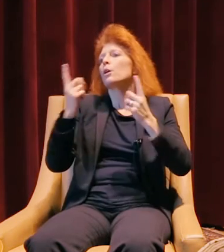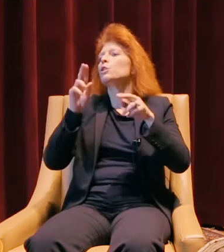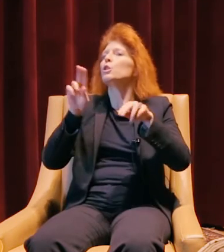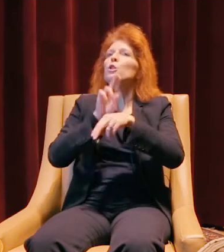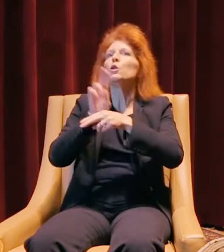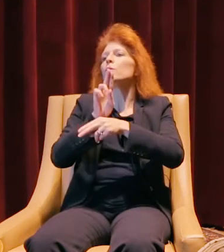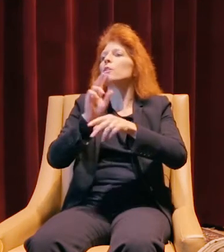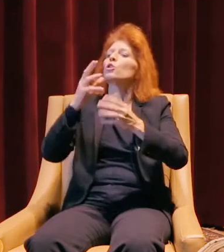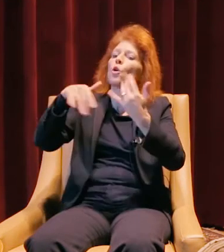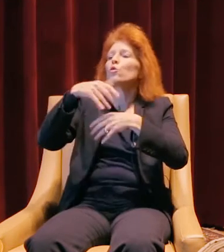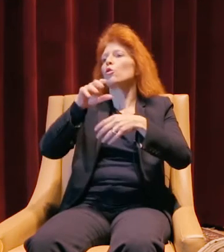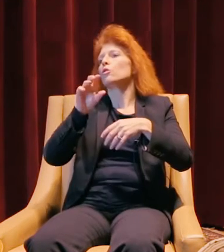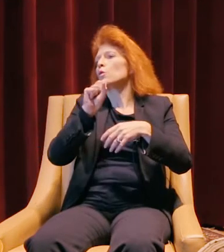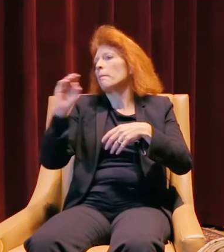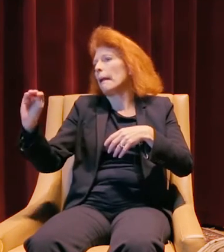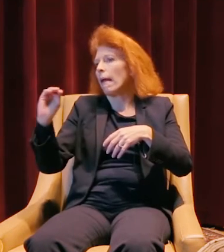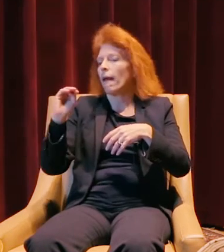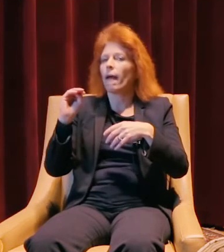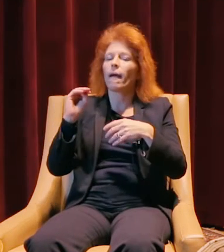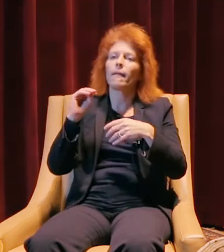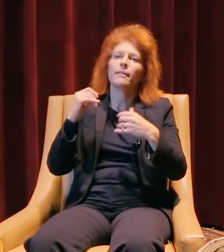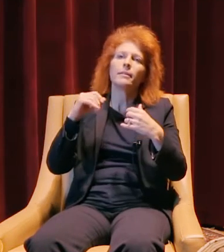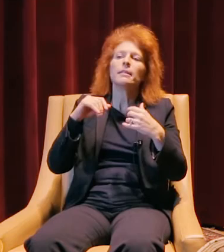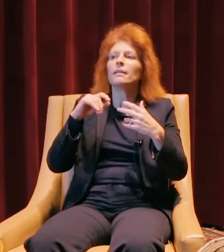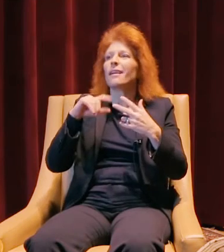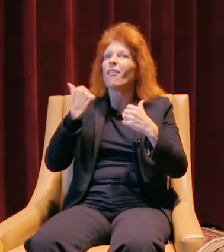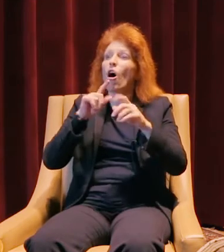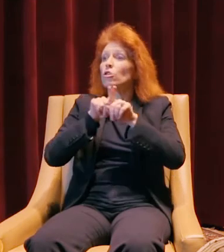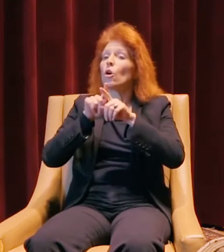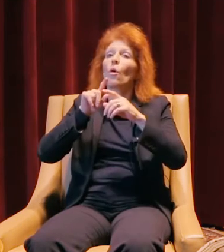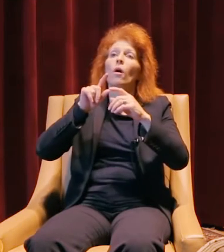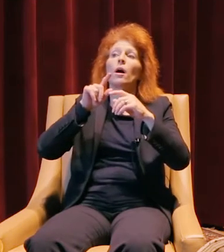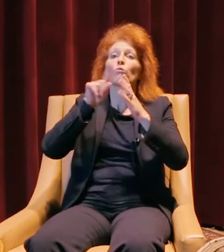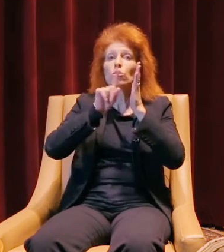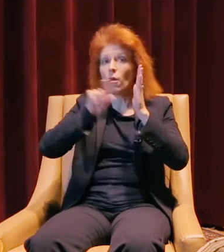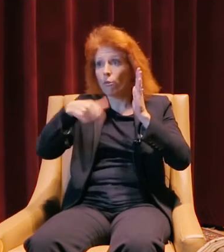and newer methods of contacting companies and researching companies.